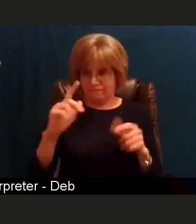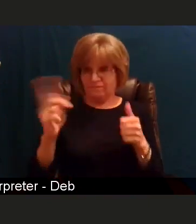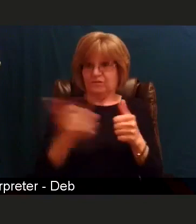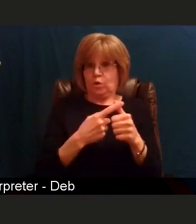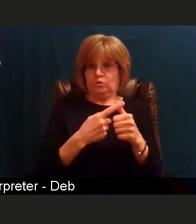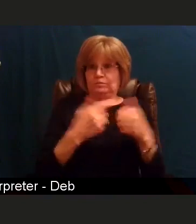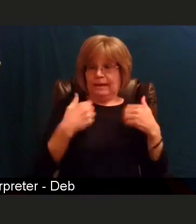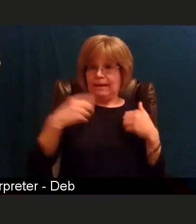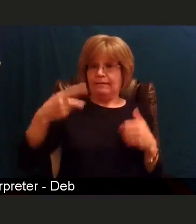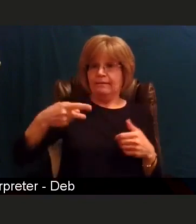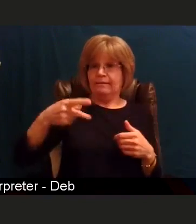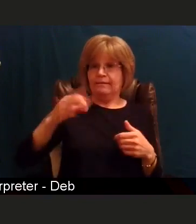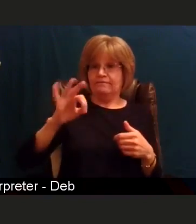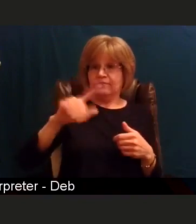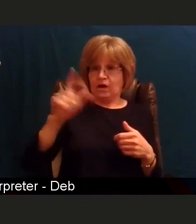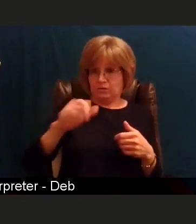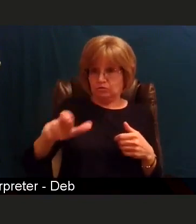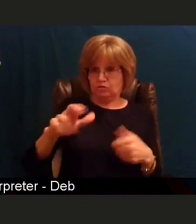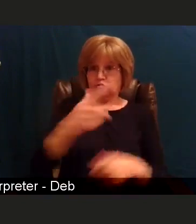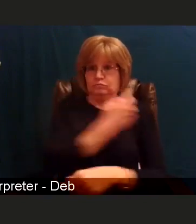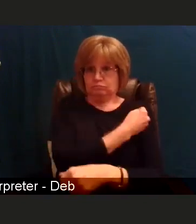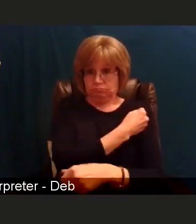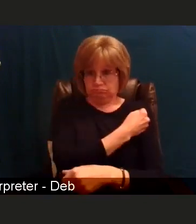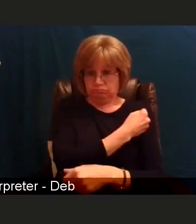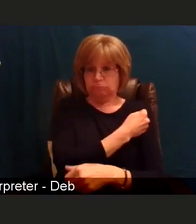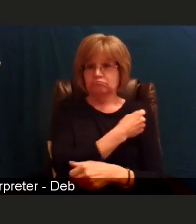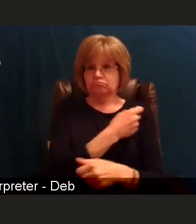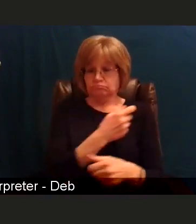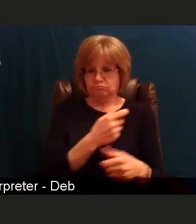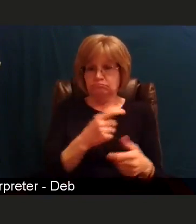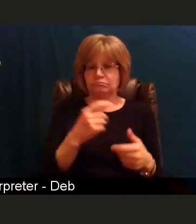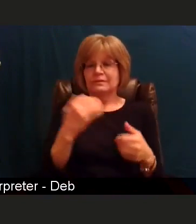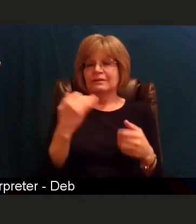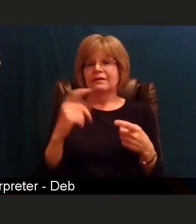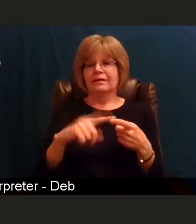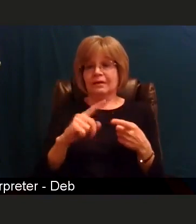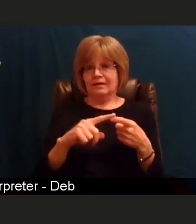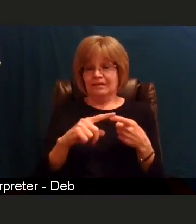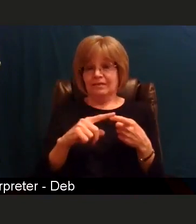but now at this point, the Pfizer vaccine distributions have decreased,